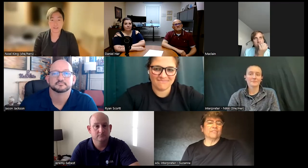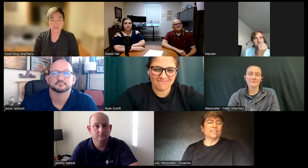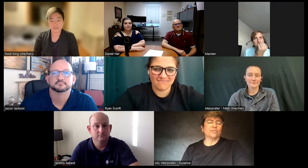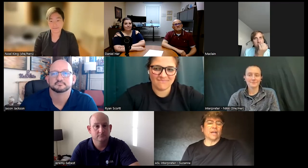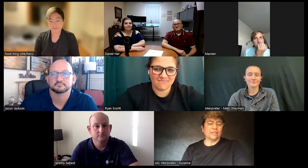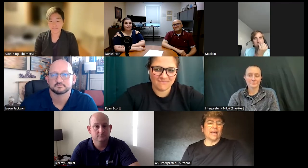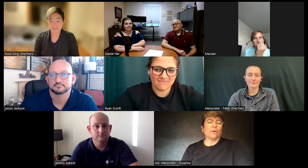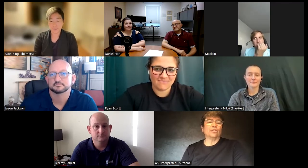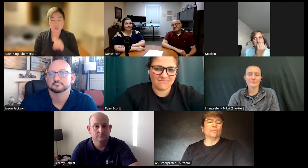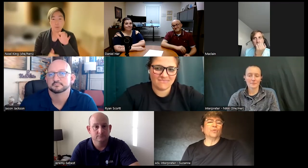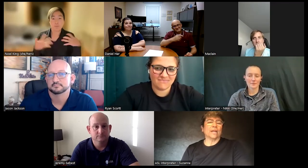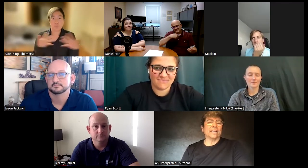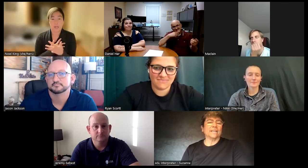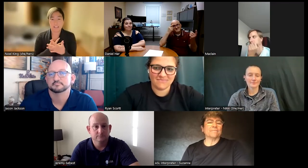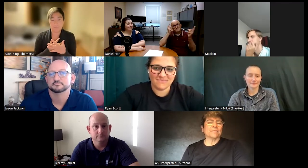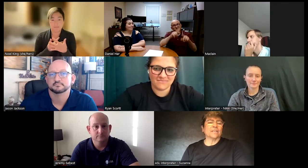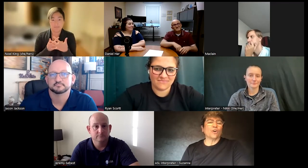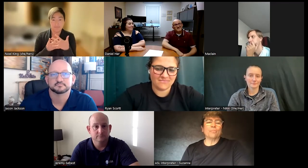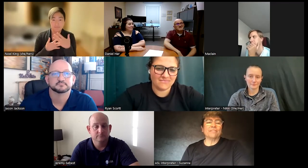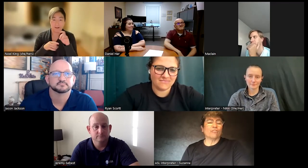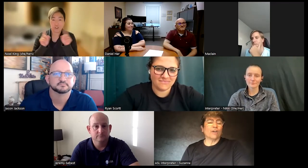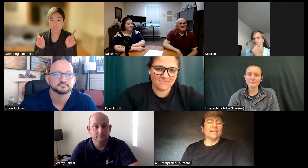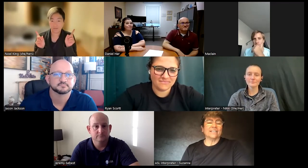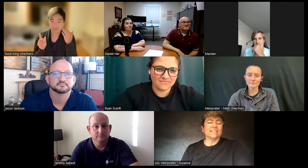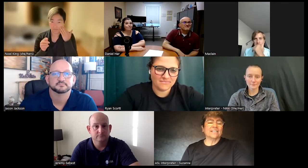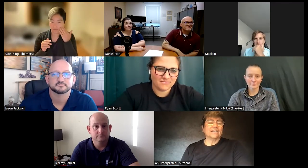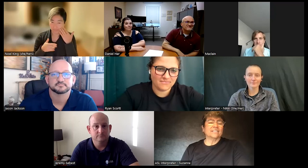benefit you and that way you'll be ready don't be afraid